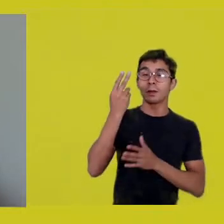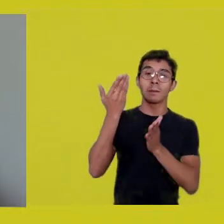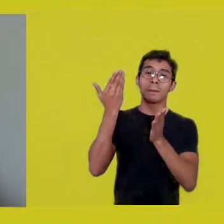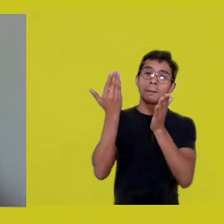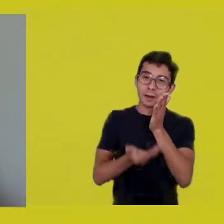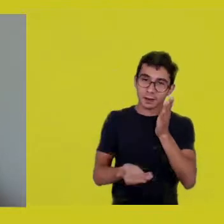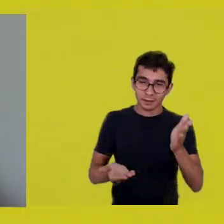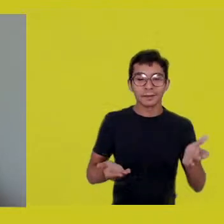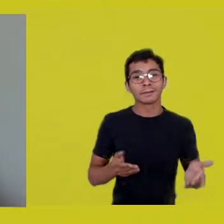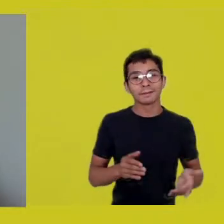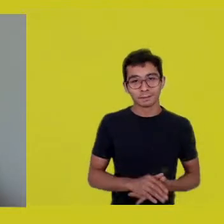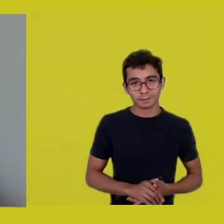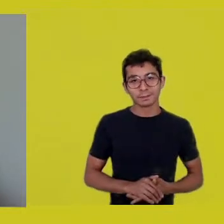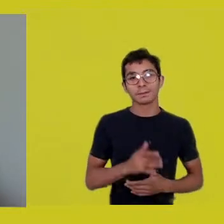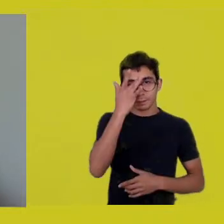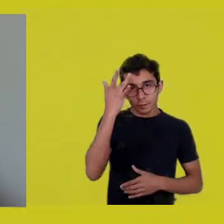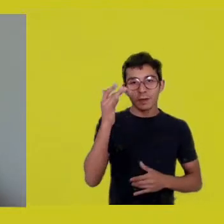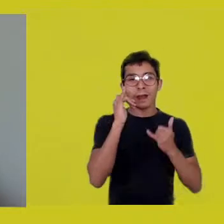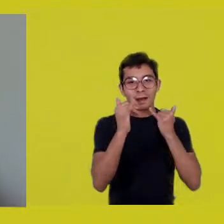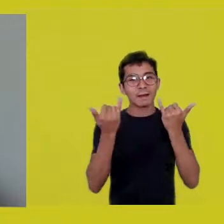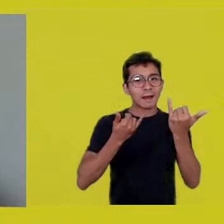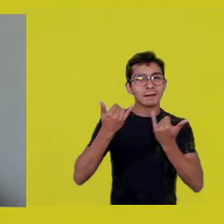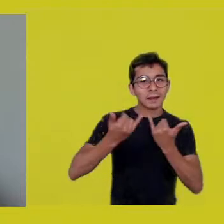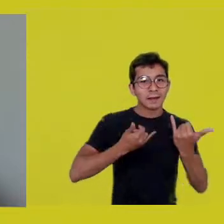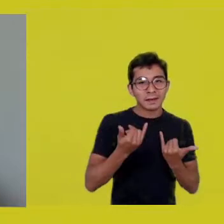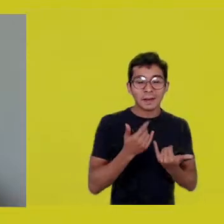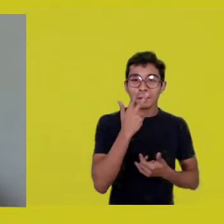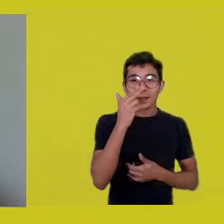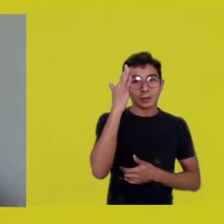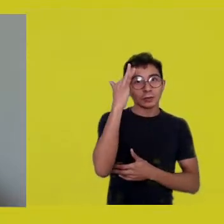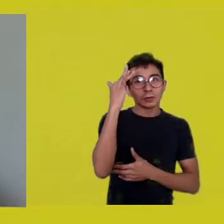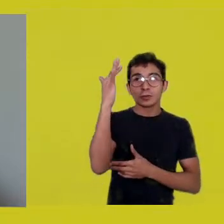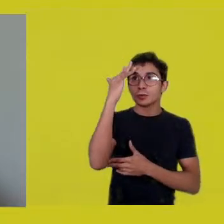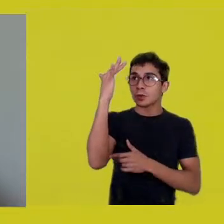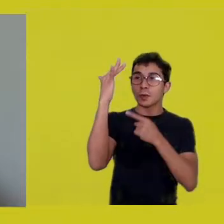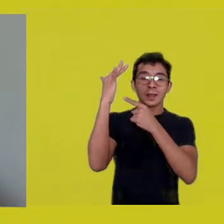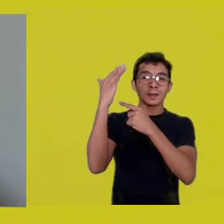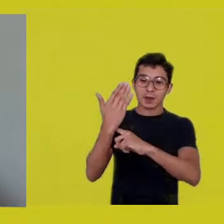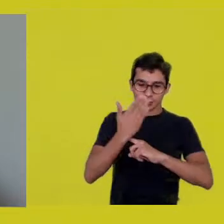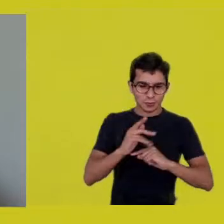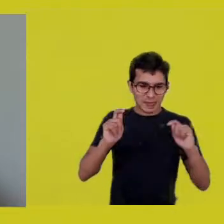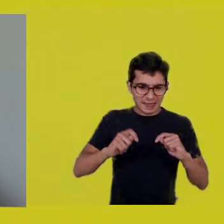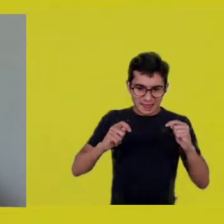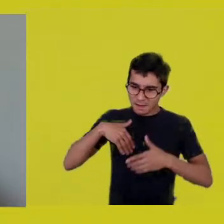of this value, this ability which we might consider